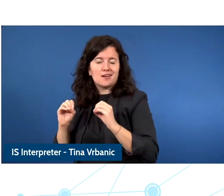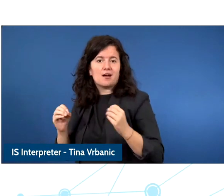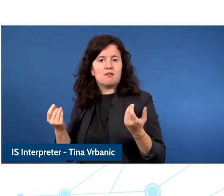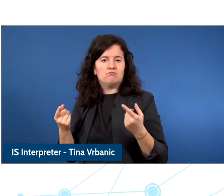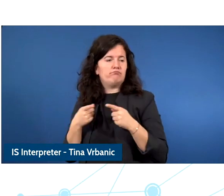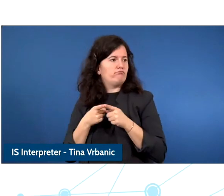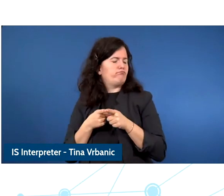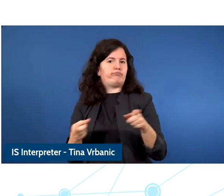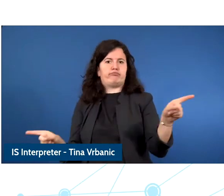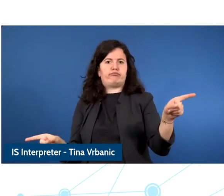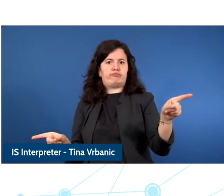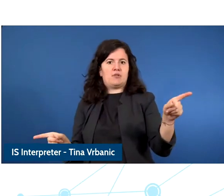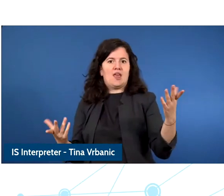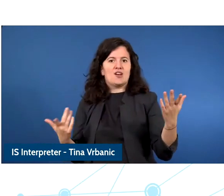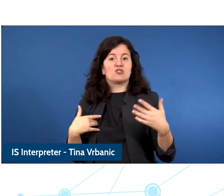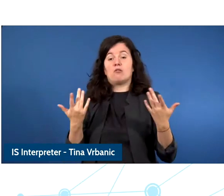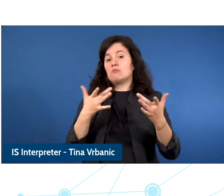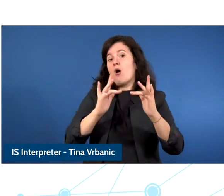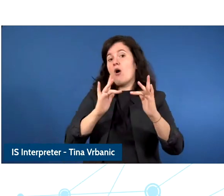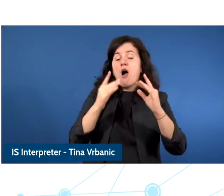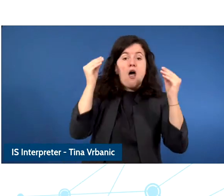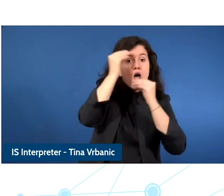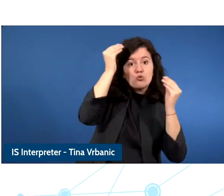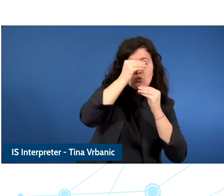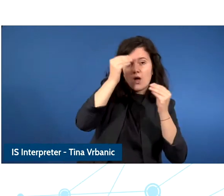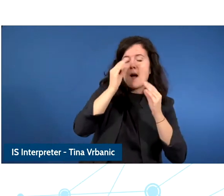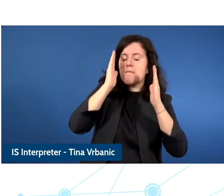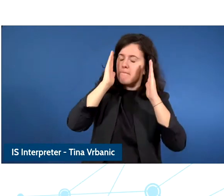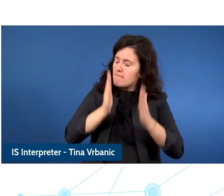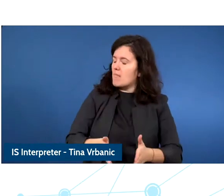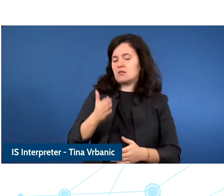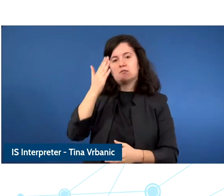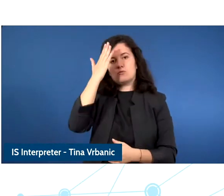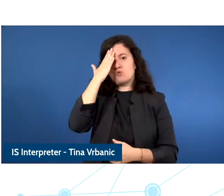by the education sector are actually respecting children's data and privacy